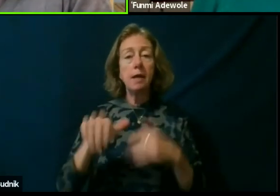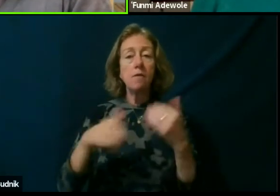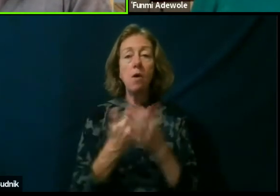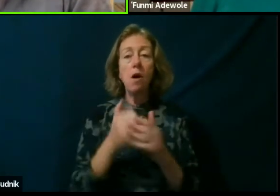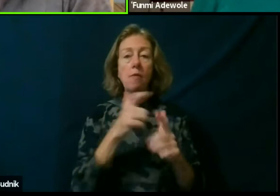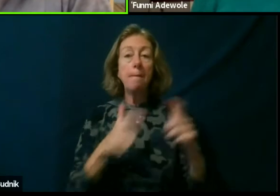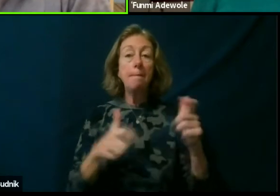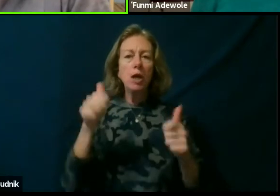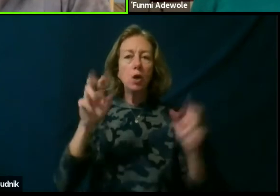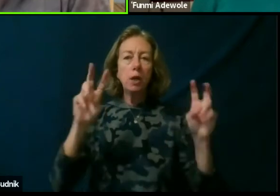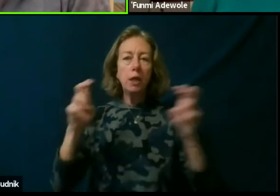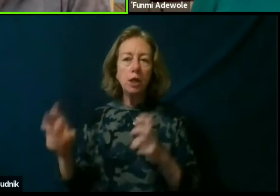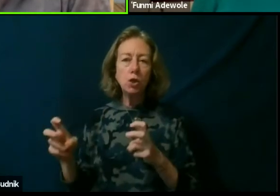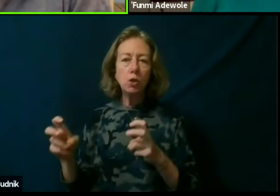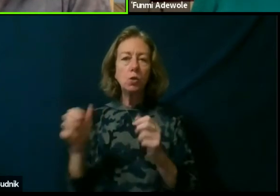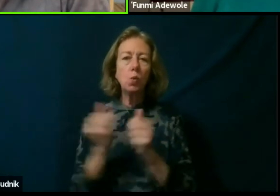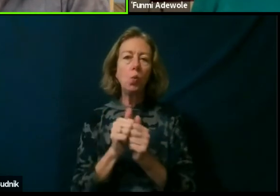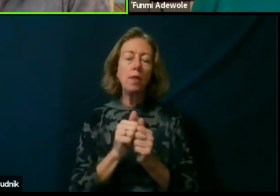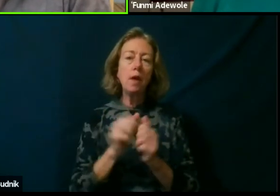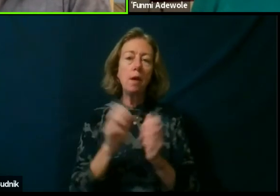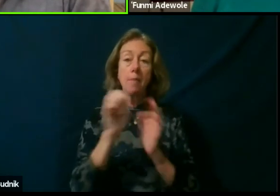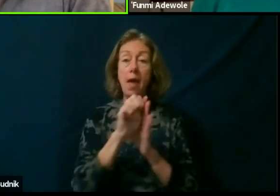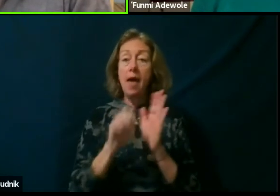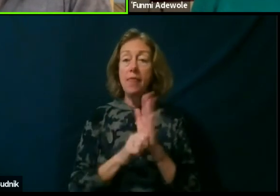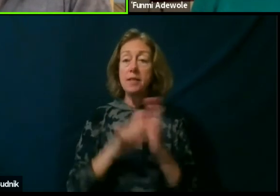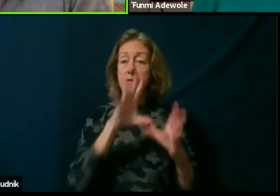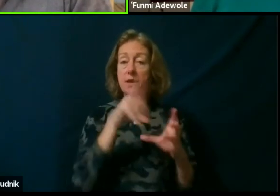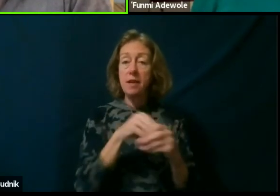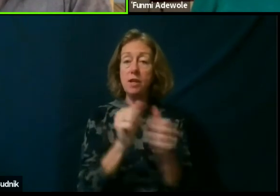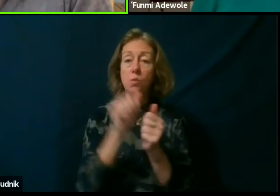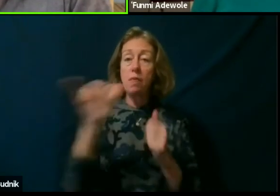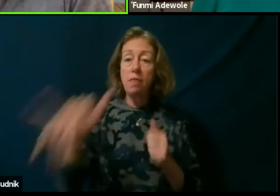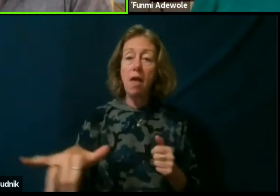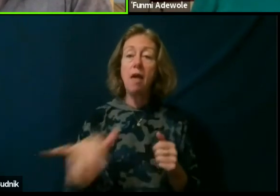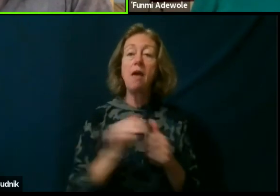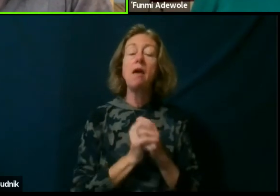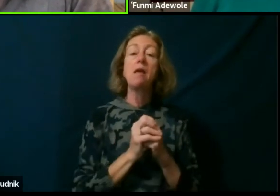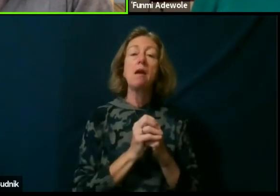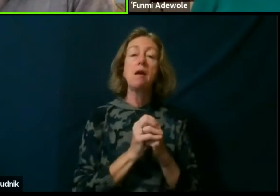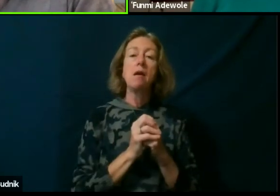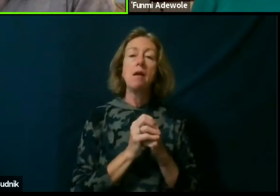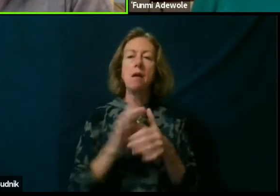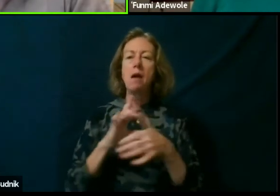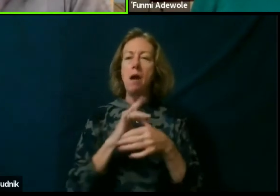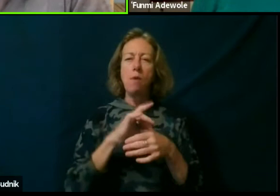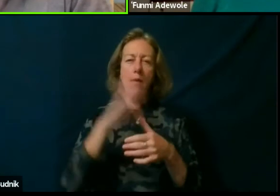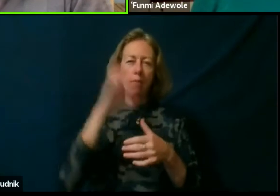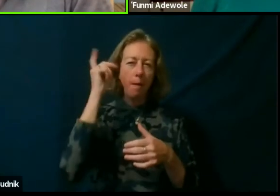around ethics of engaging with them, right? Around the politics of engagement,